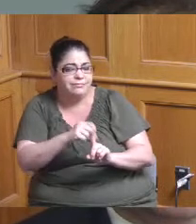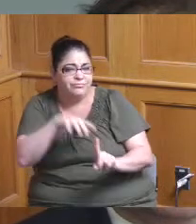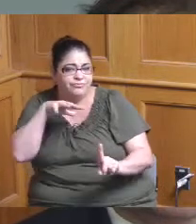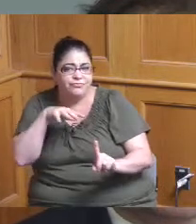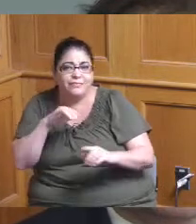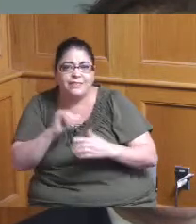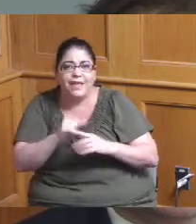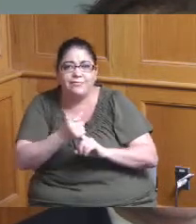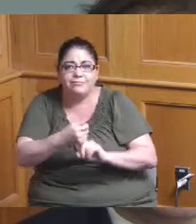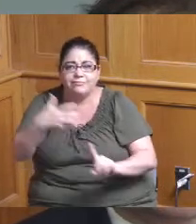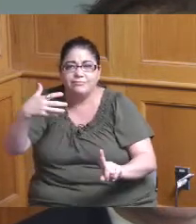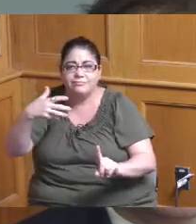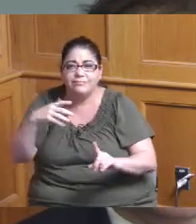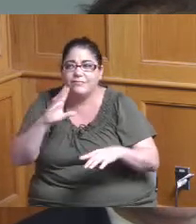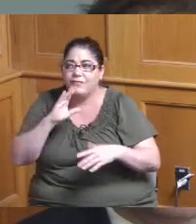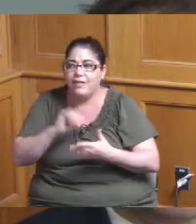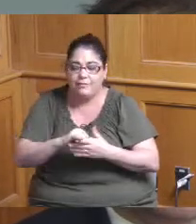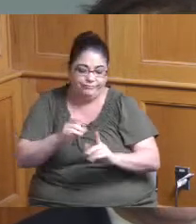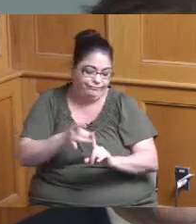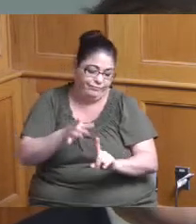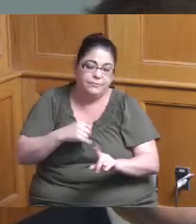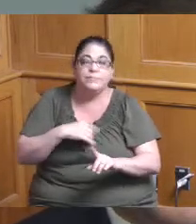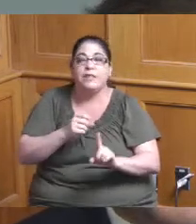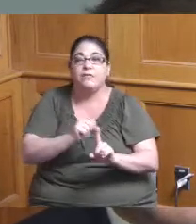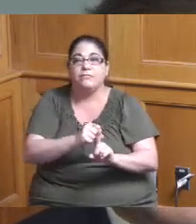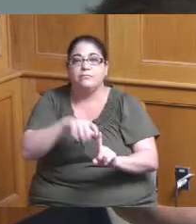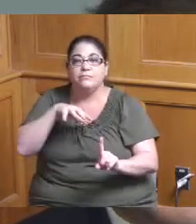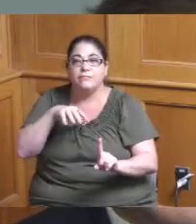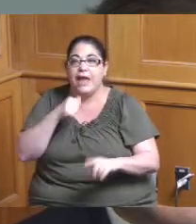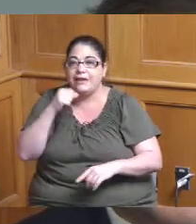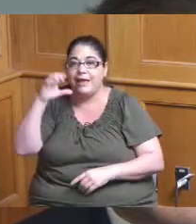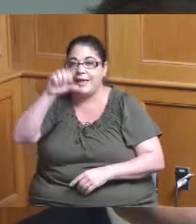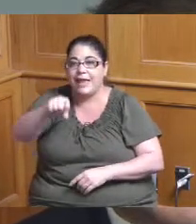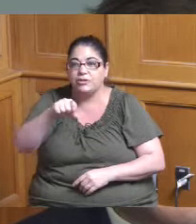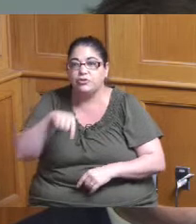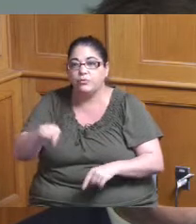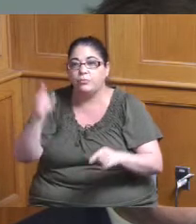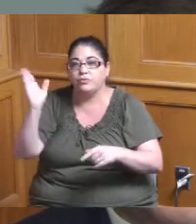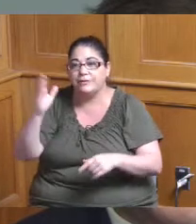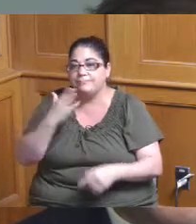may have answered it earlier if so I apologize I just didn't catch that in the presentation so but